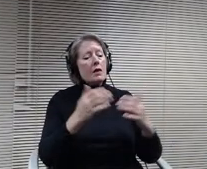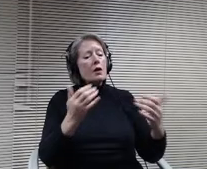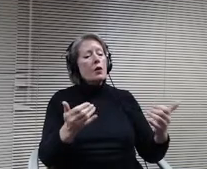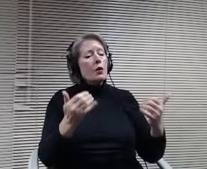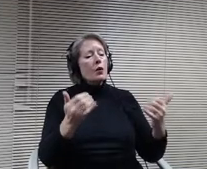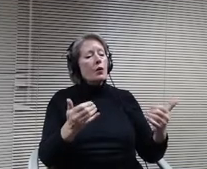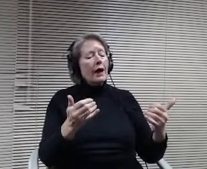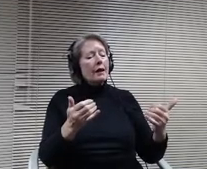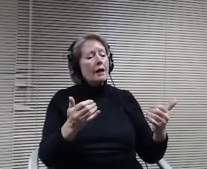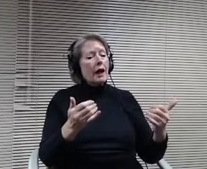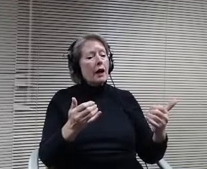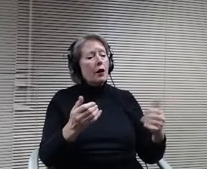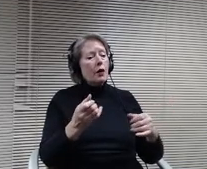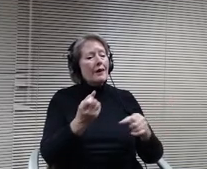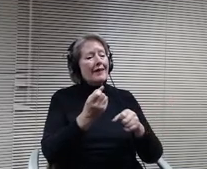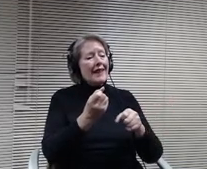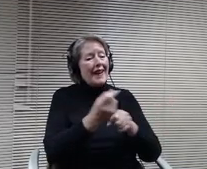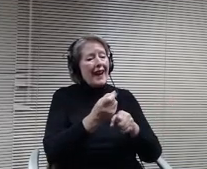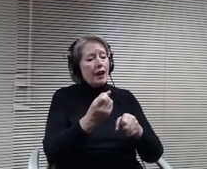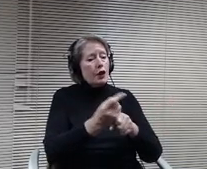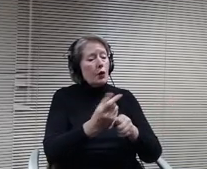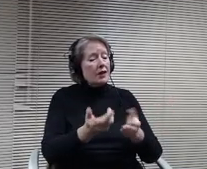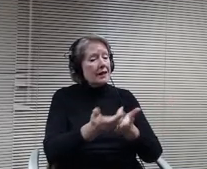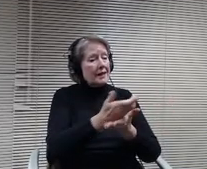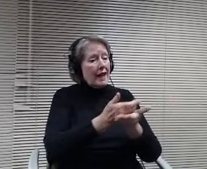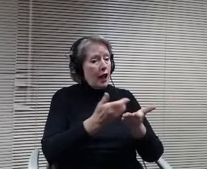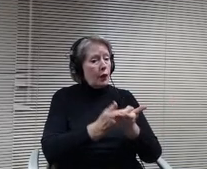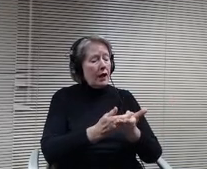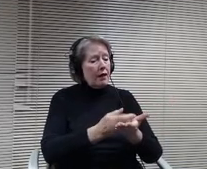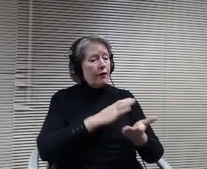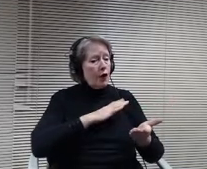annual salary of board members is $1500 for the whole year.